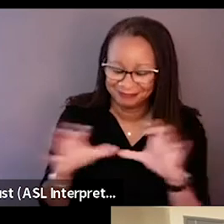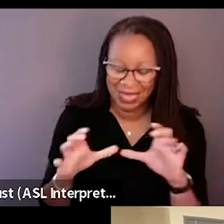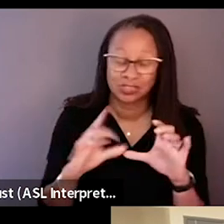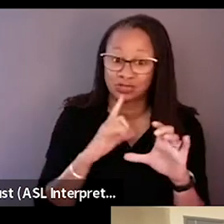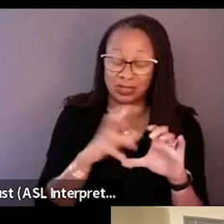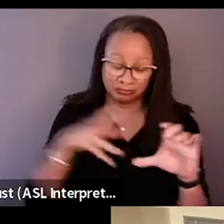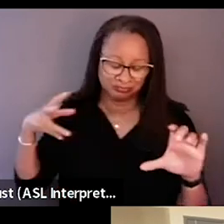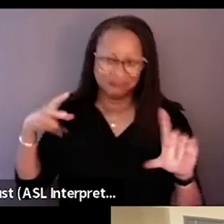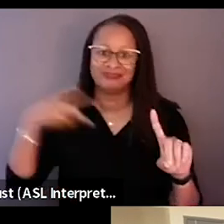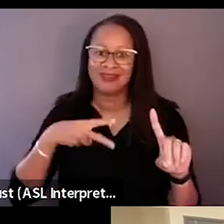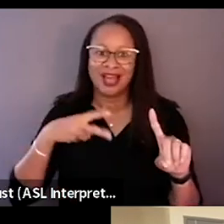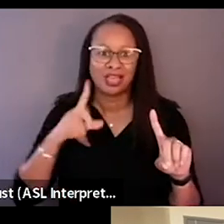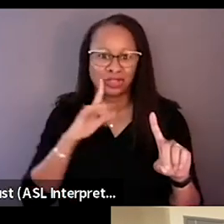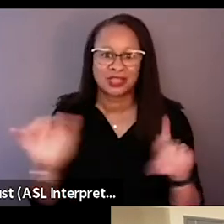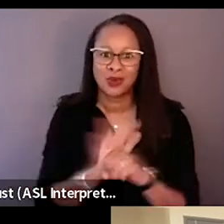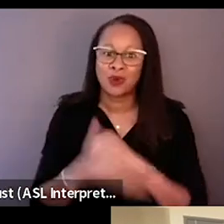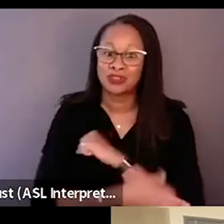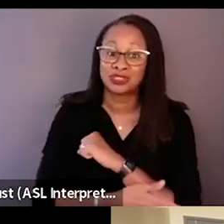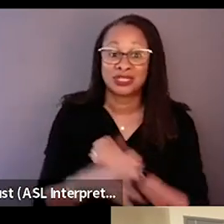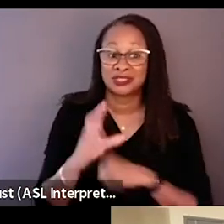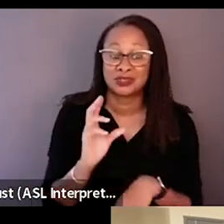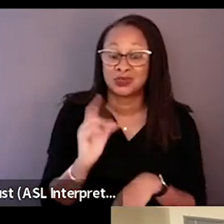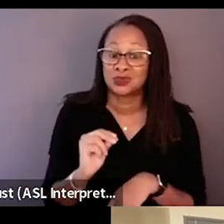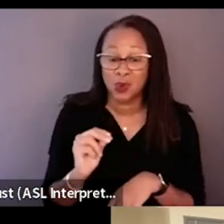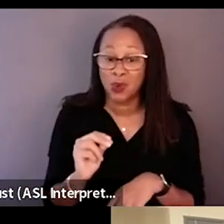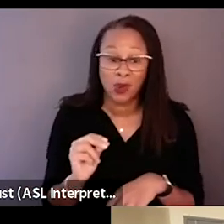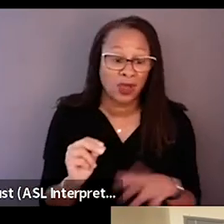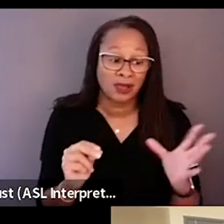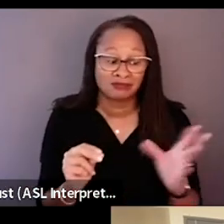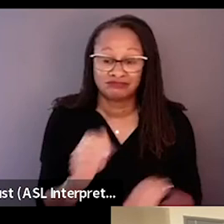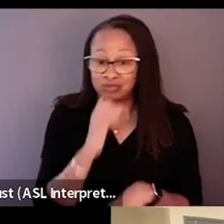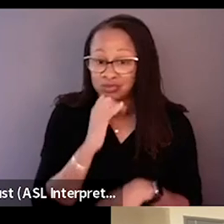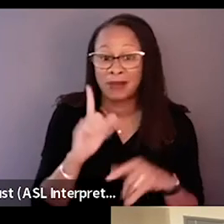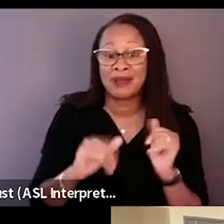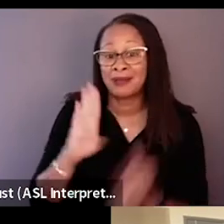And it's no coincidence that this whole story was activated by the Black Lives Matter movement.